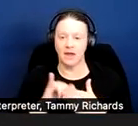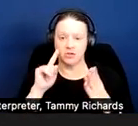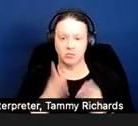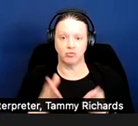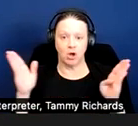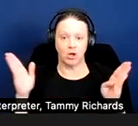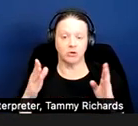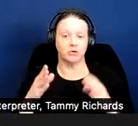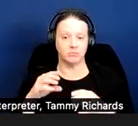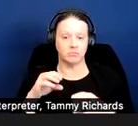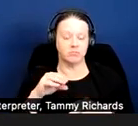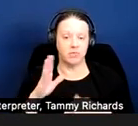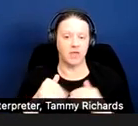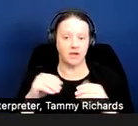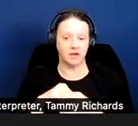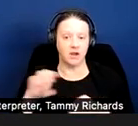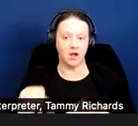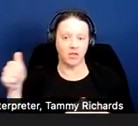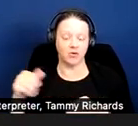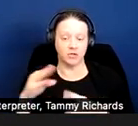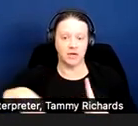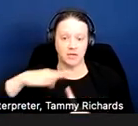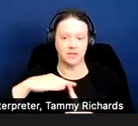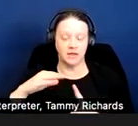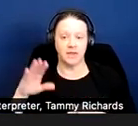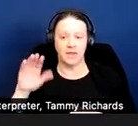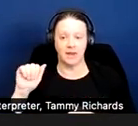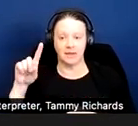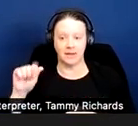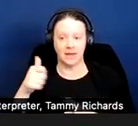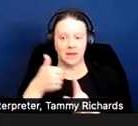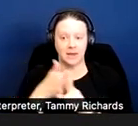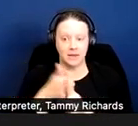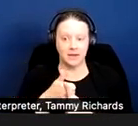For example, the Americans with Disabilities Act only allows people to go in places of